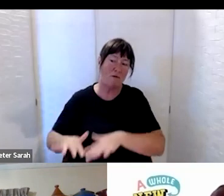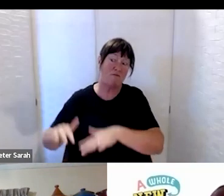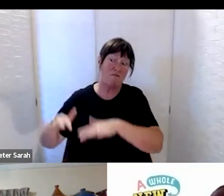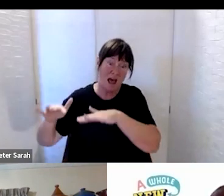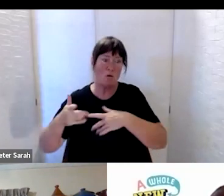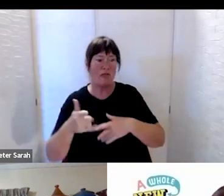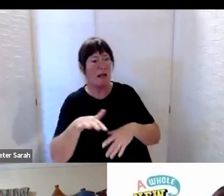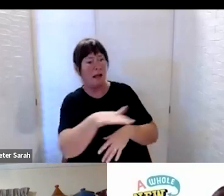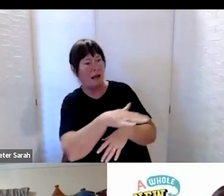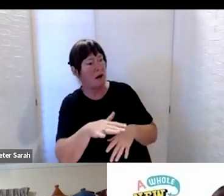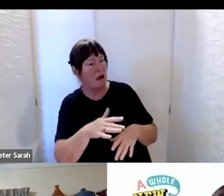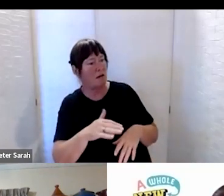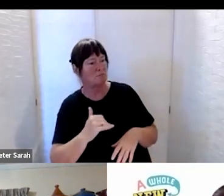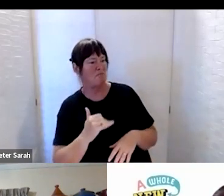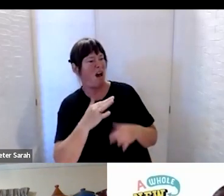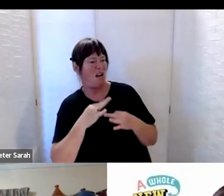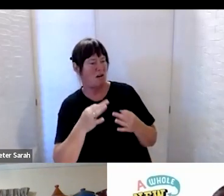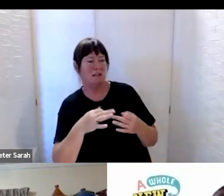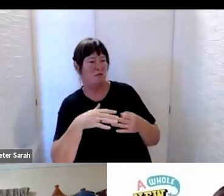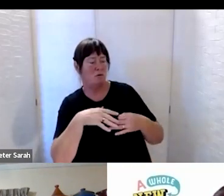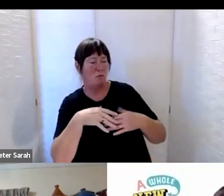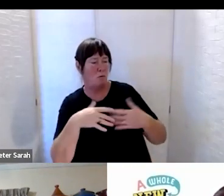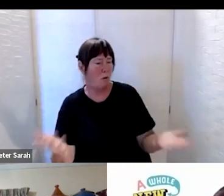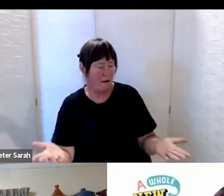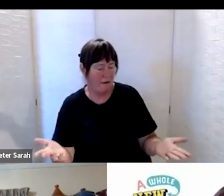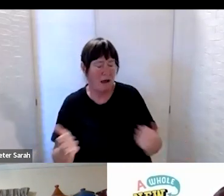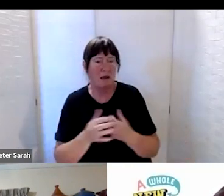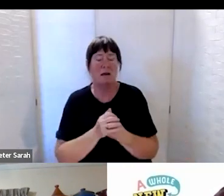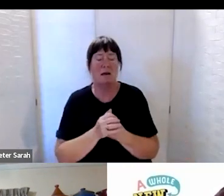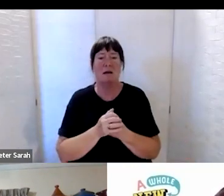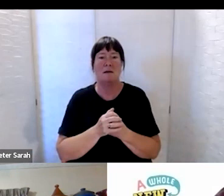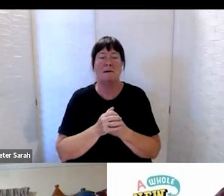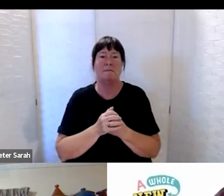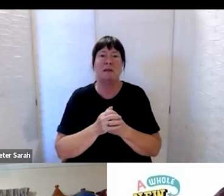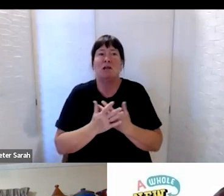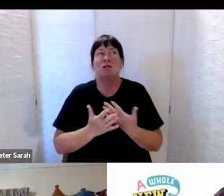sort of weaknesses within the sort of general areas around them, and you’re saying